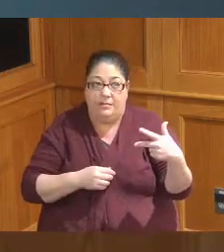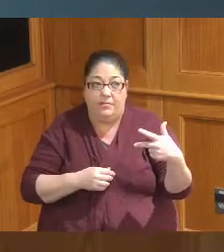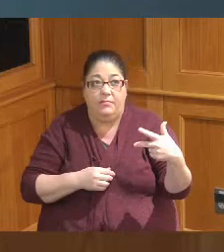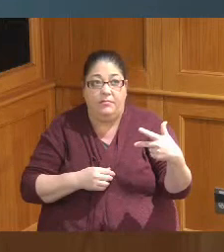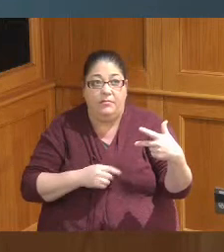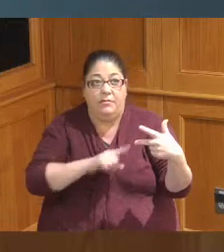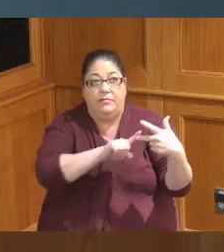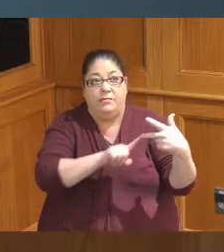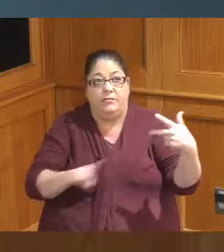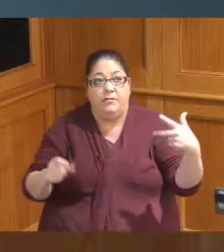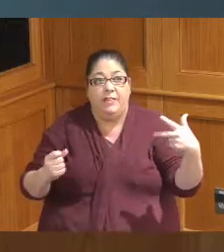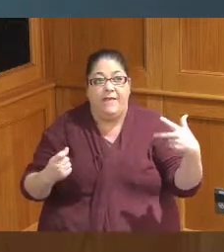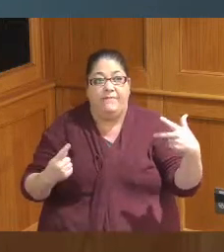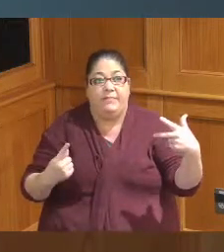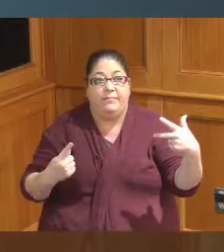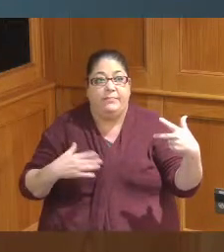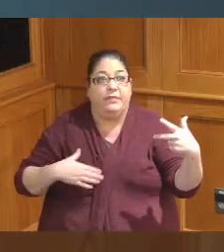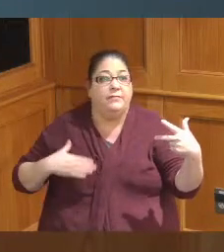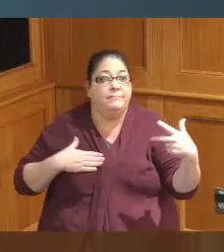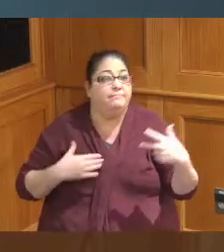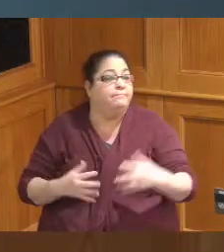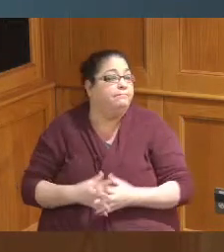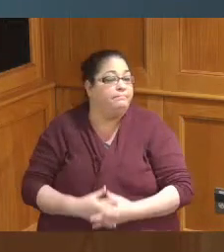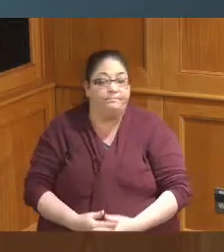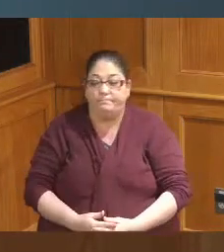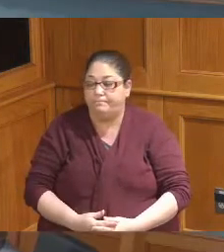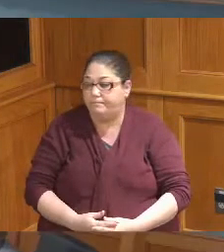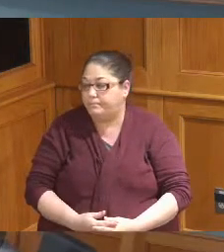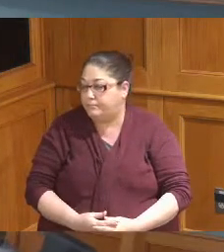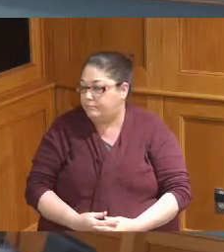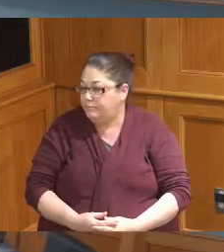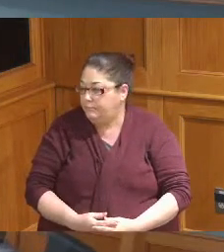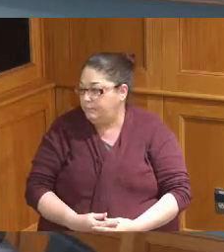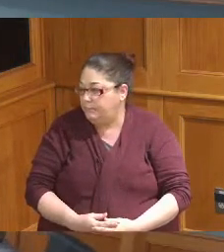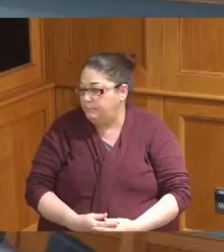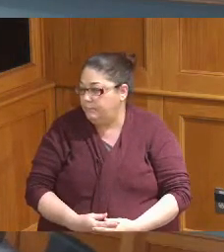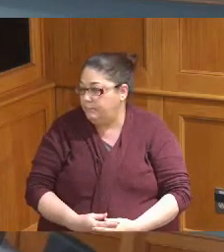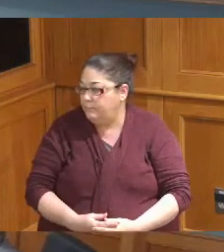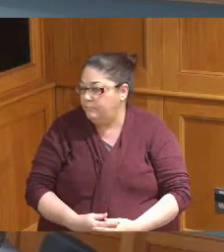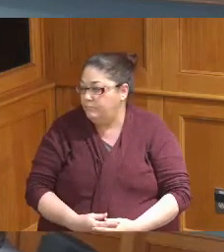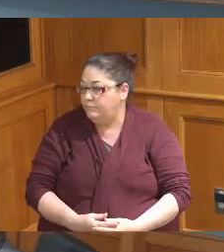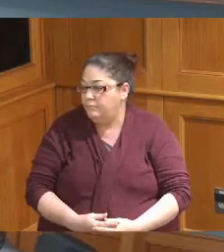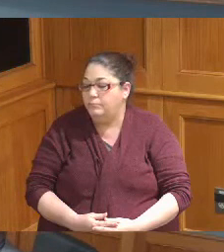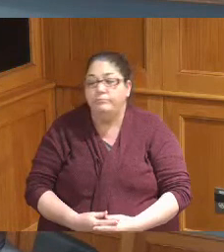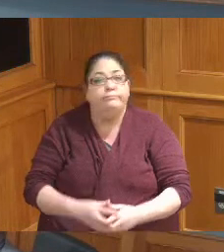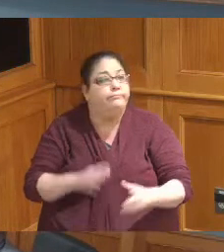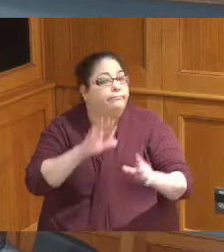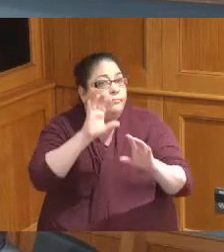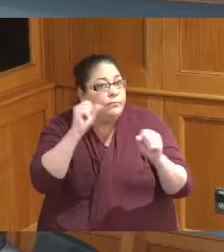through eleven great thank you thank you President President President Reece so items 3 through 9